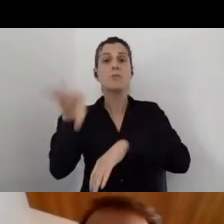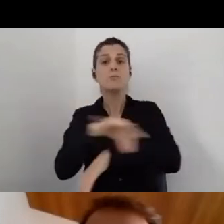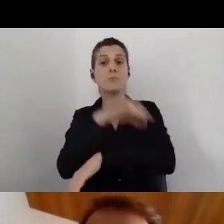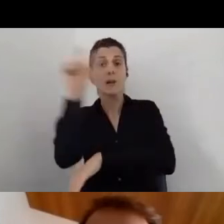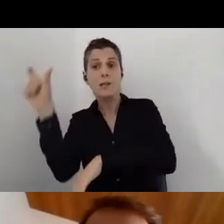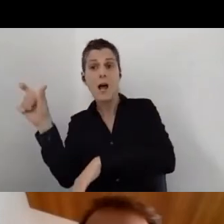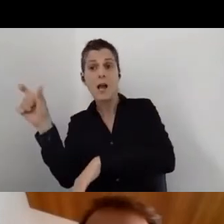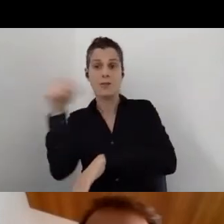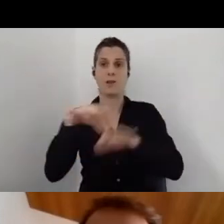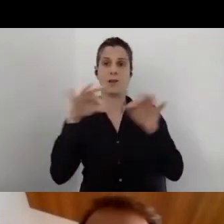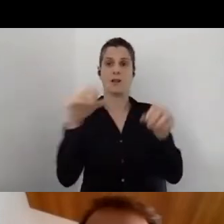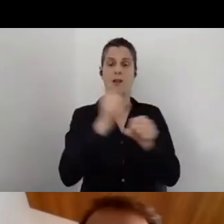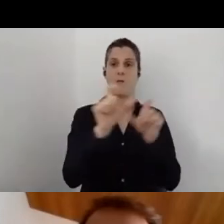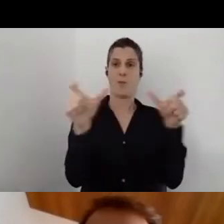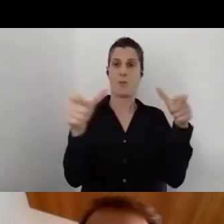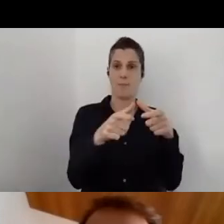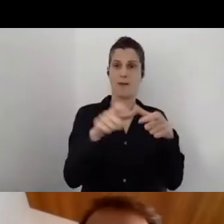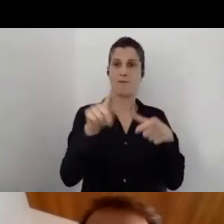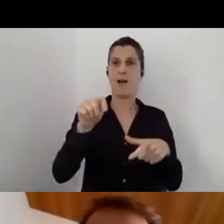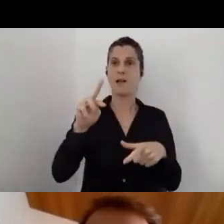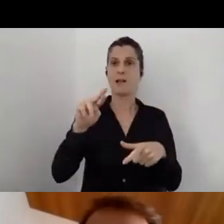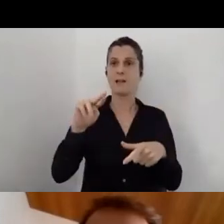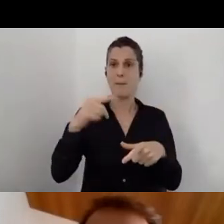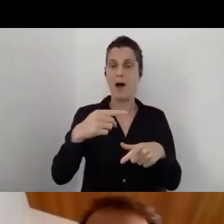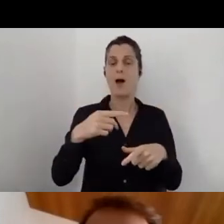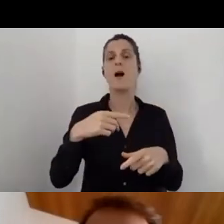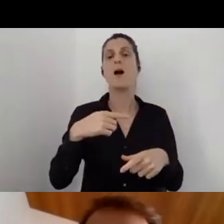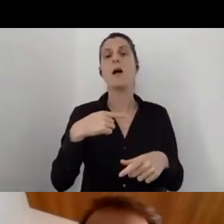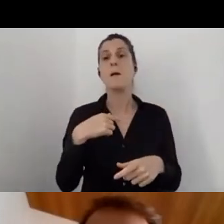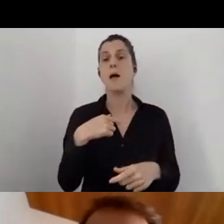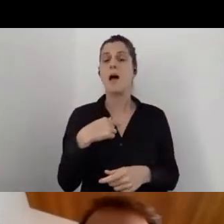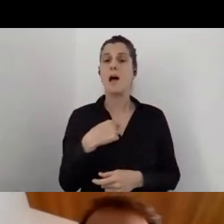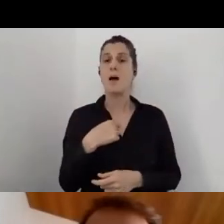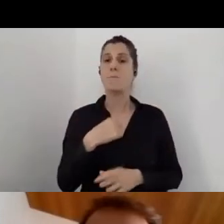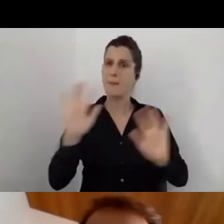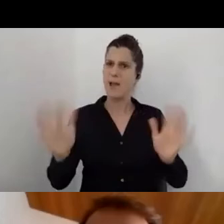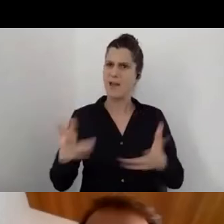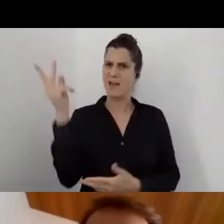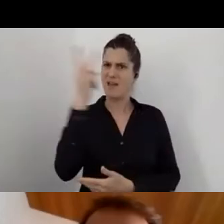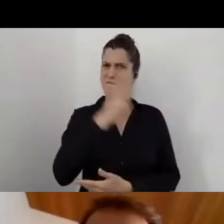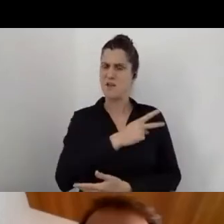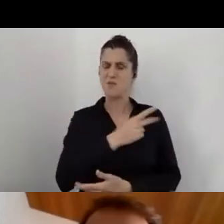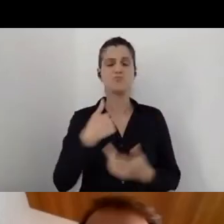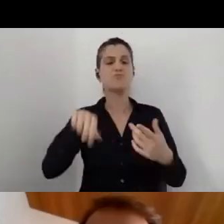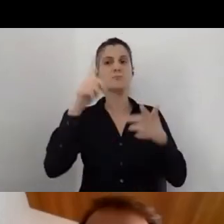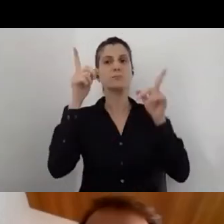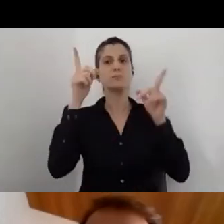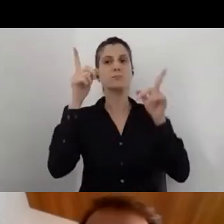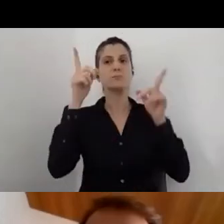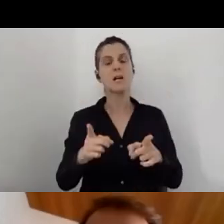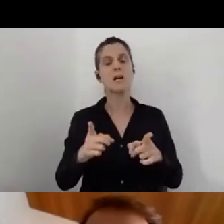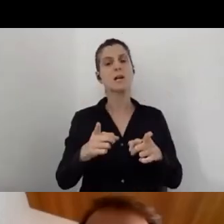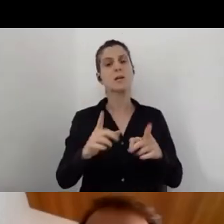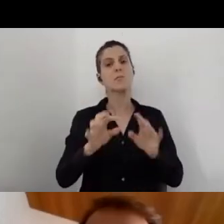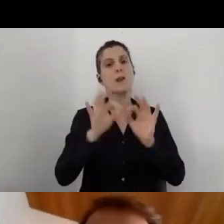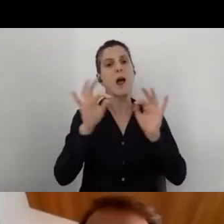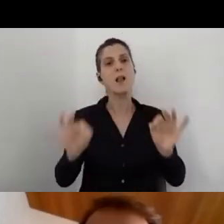Pretty fast, we understood that we really needed to move to a digital world and have